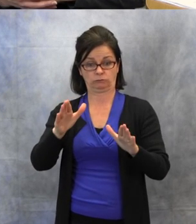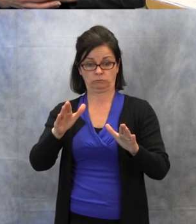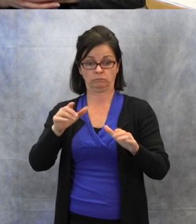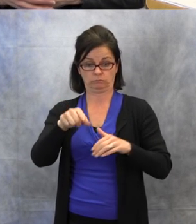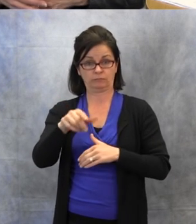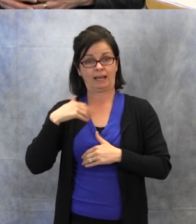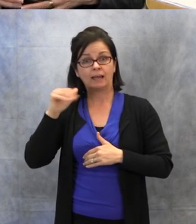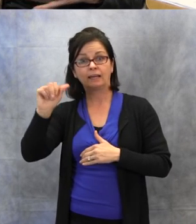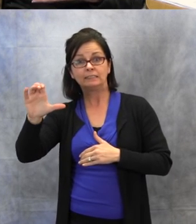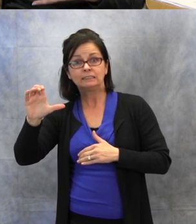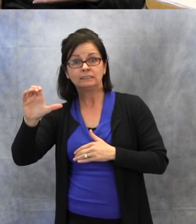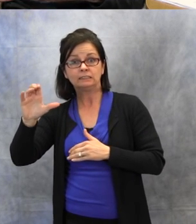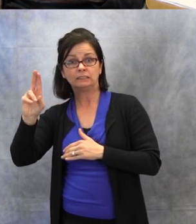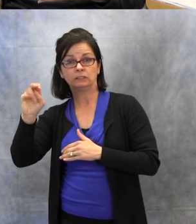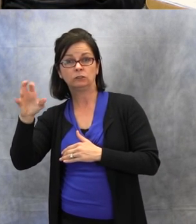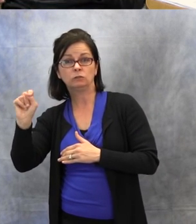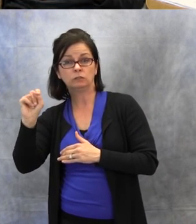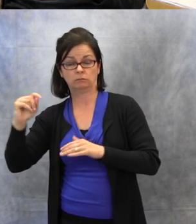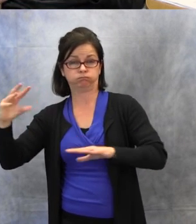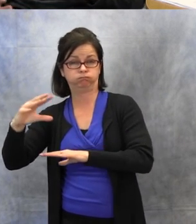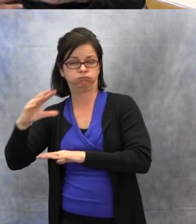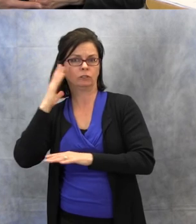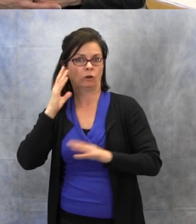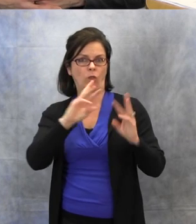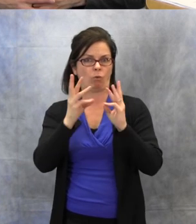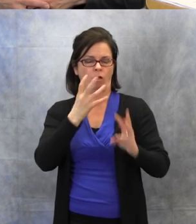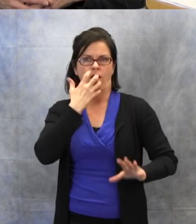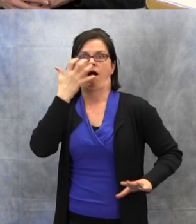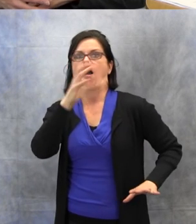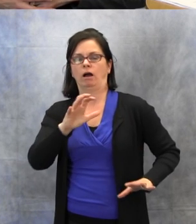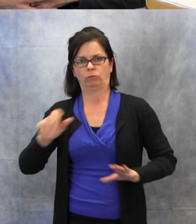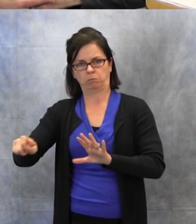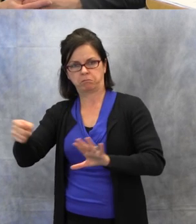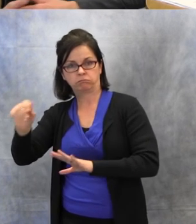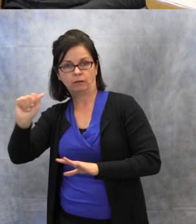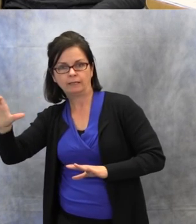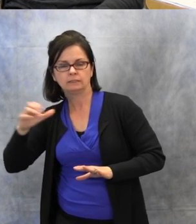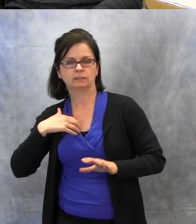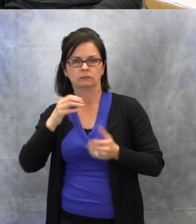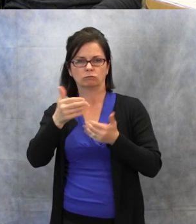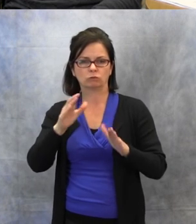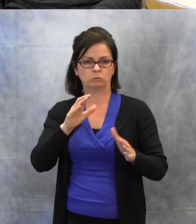when the school and the weather is really hot, and the rooms are very hot.